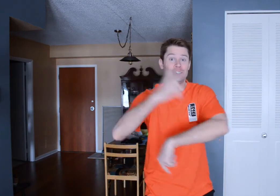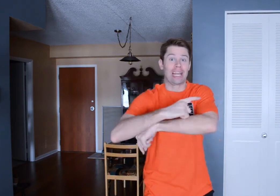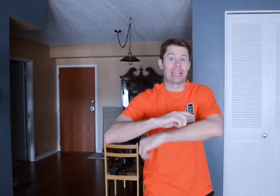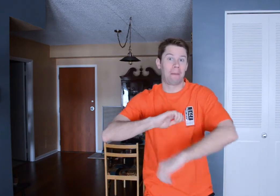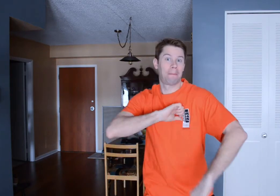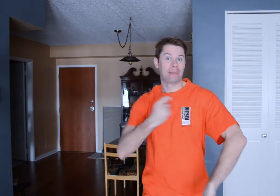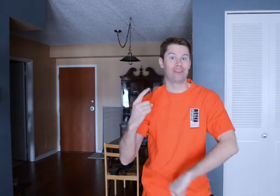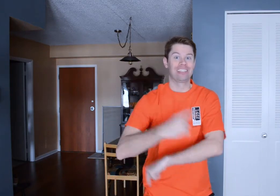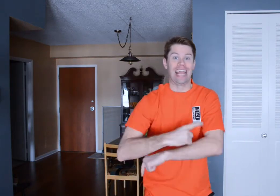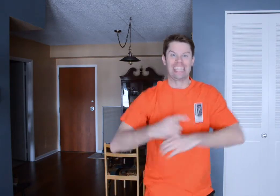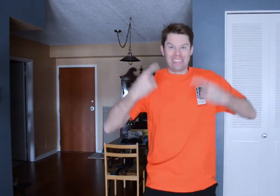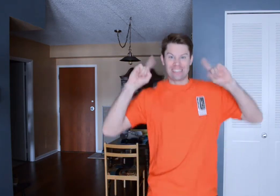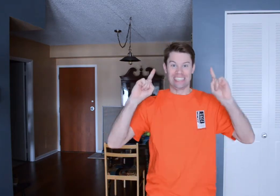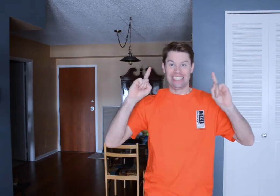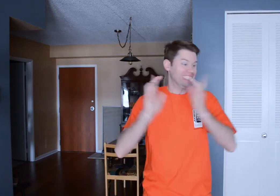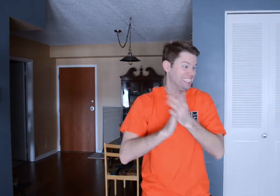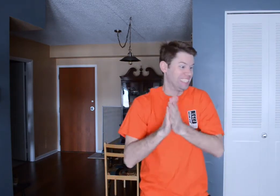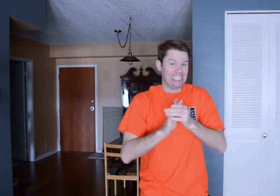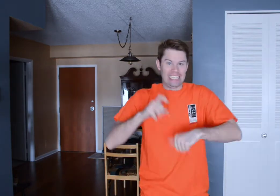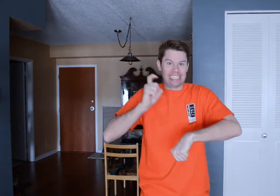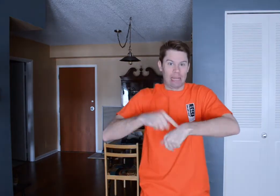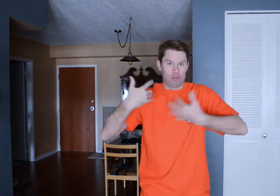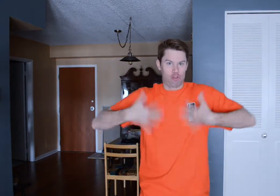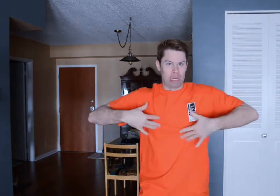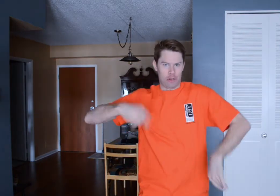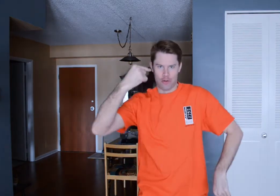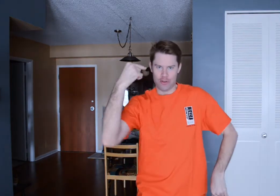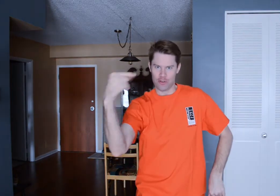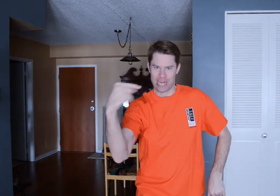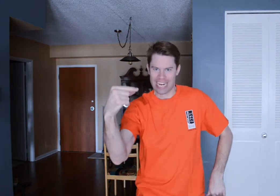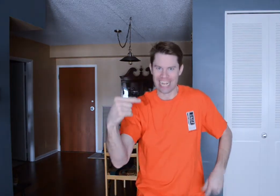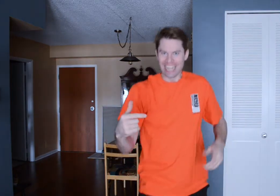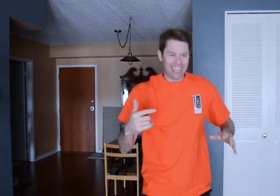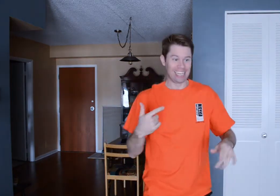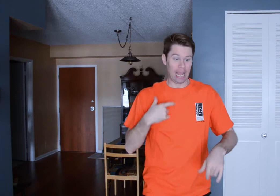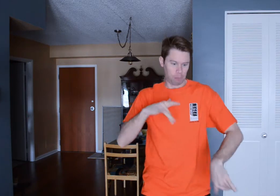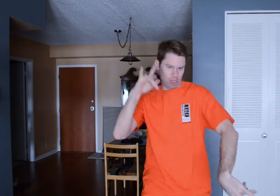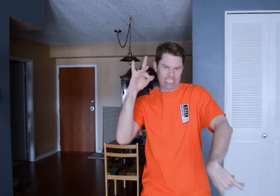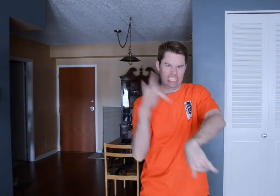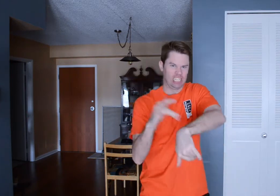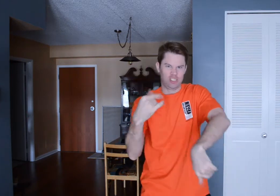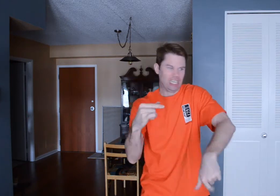TODAY'S ST. PATRICK'S DAY, FINALLY! IT'S TIME TO WEAR GREEN I'M GOING TO TOUCH GREEN.